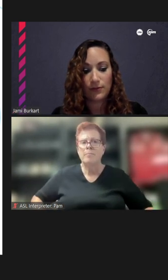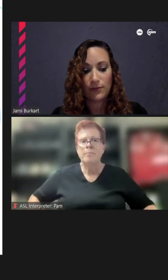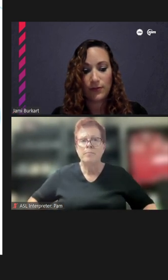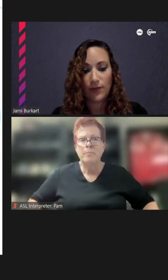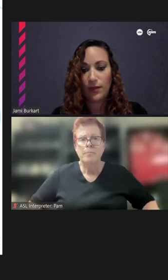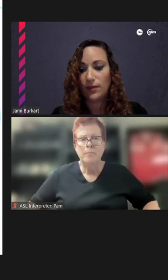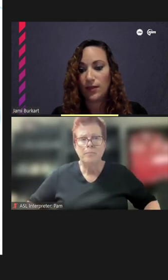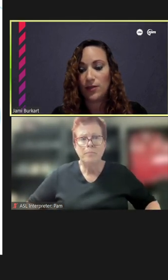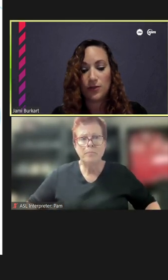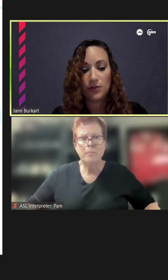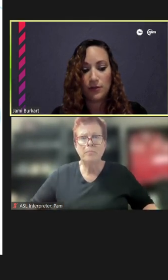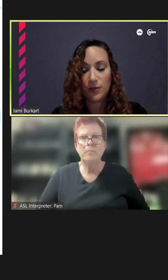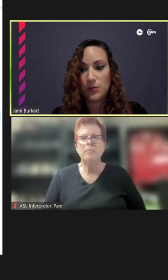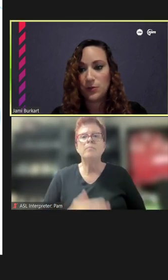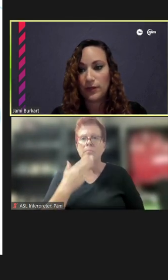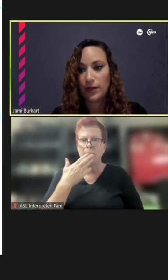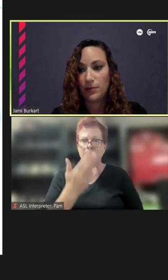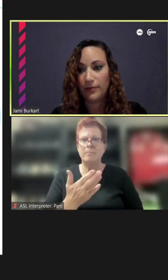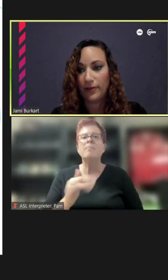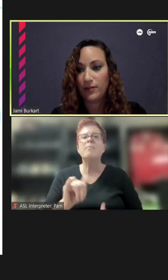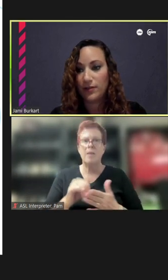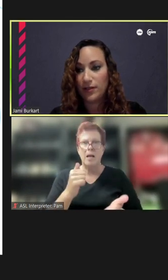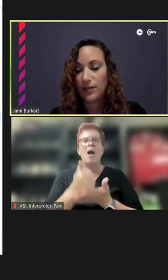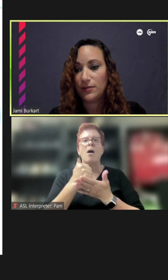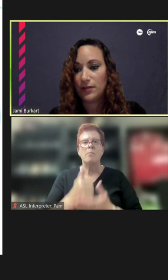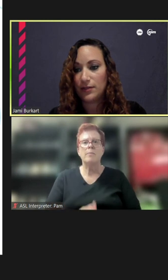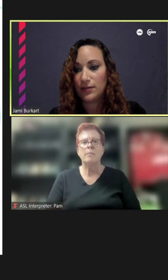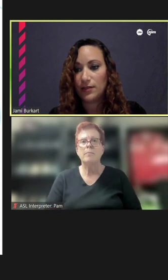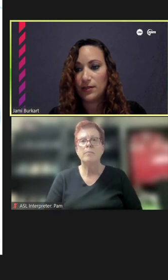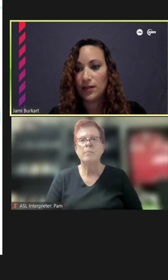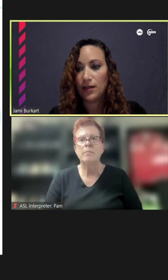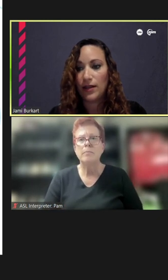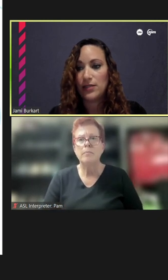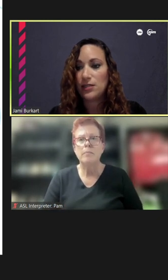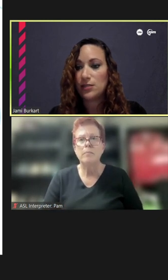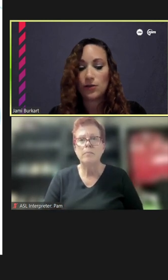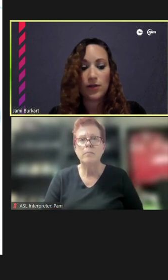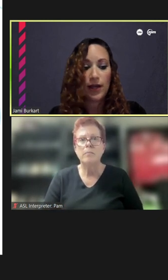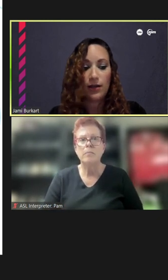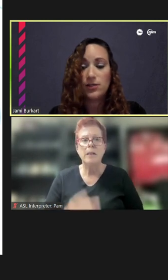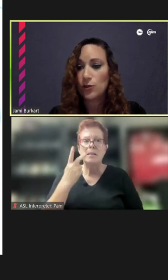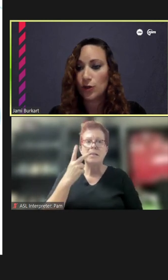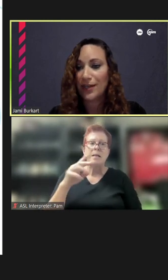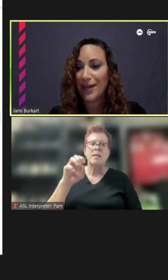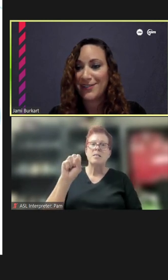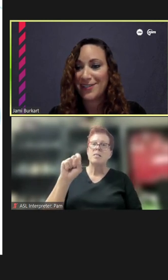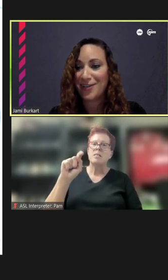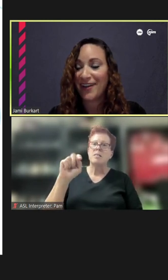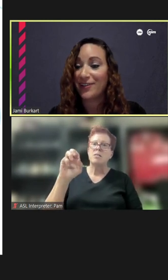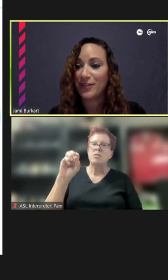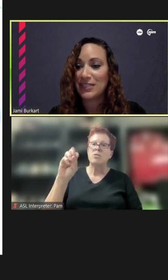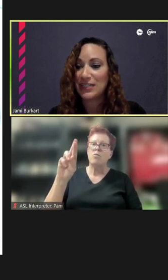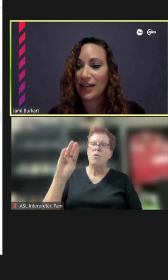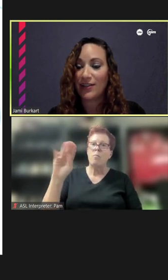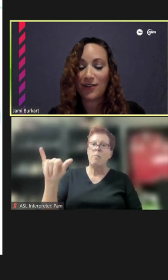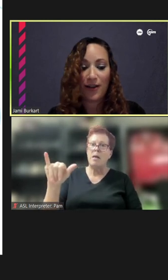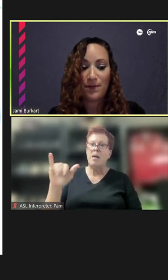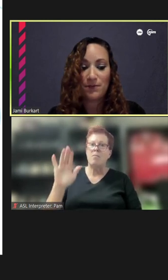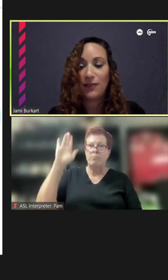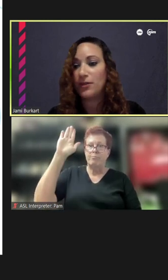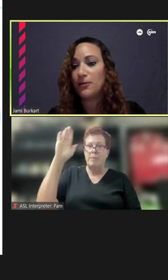Thank you, that was really helpful. I see Stormy has their hand raised again. If we